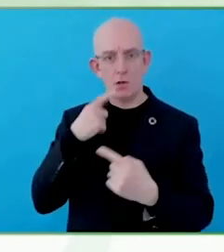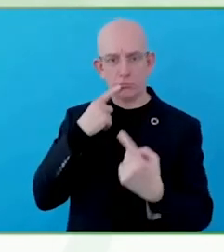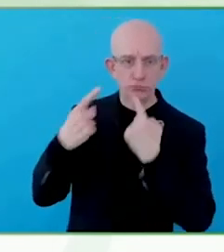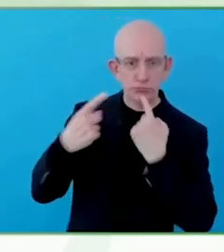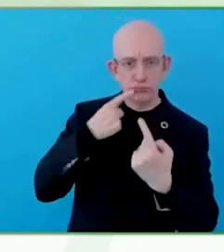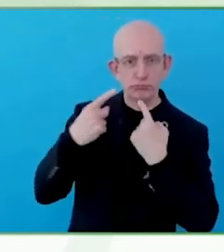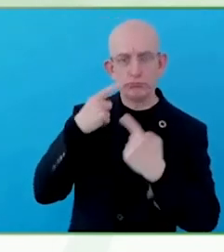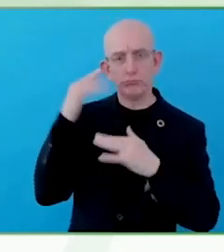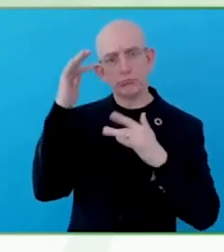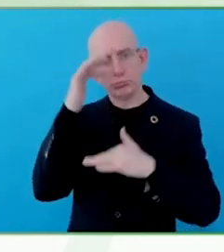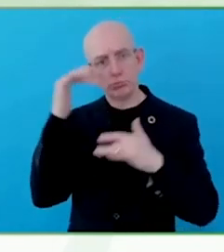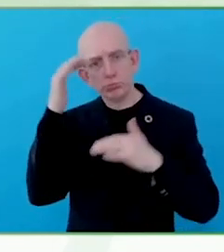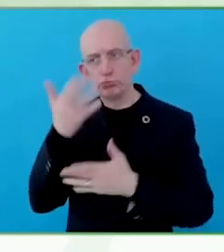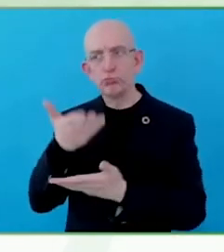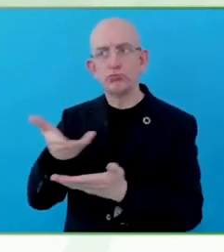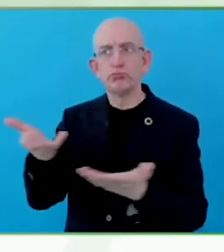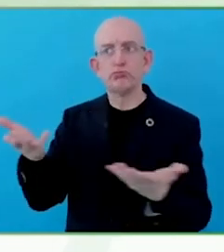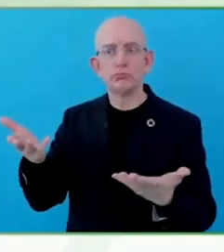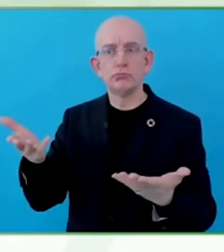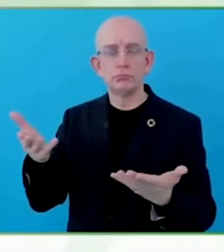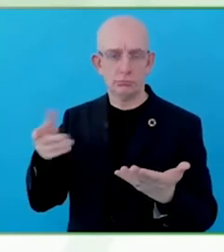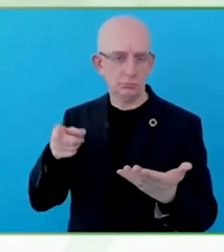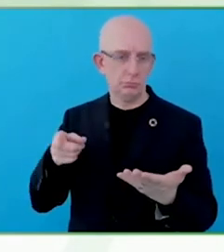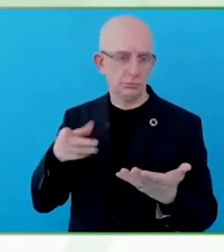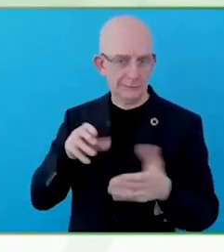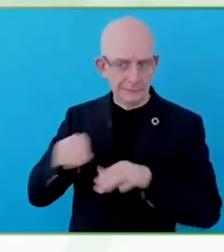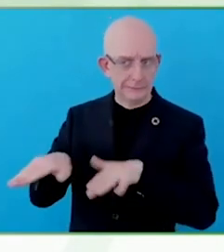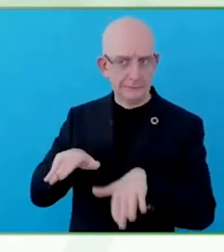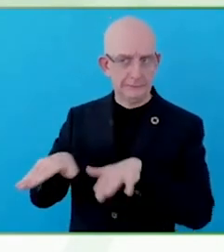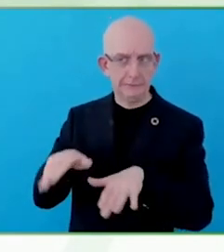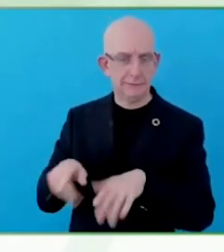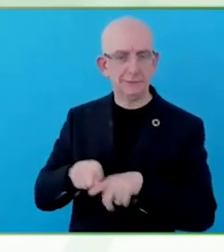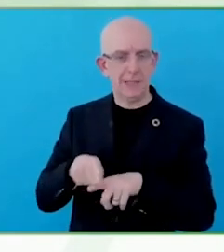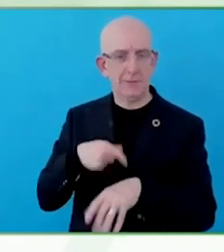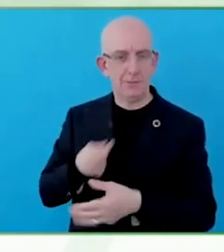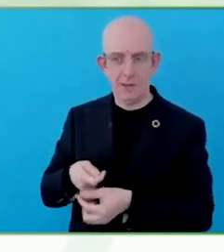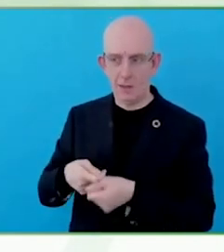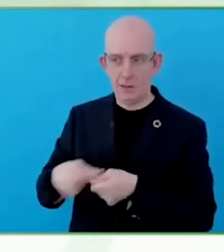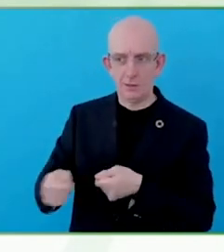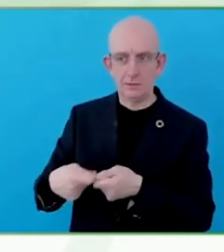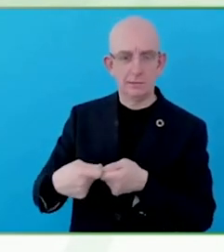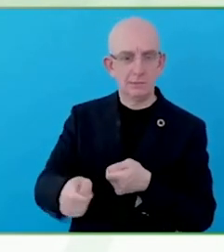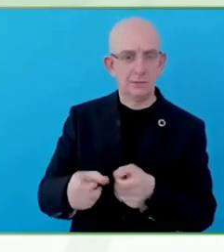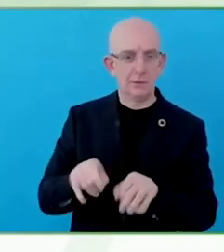Even in the meantime, persons with disabilities were directly affected